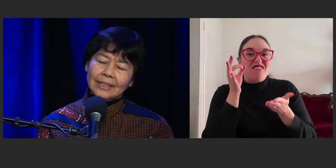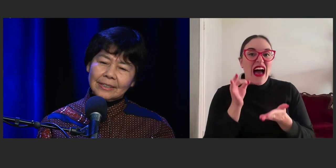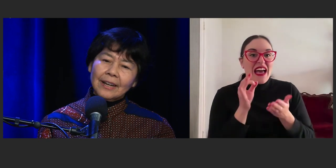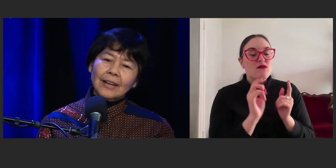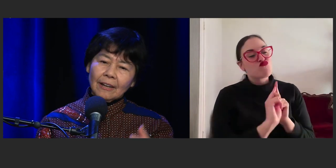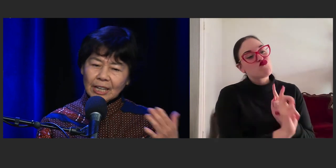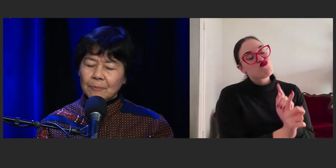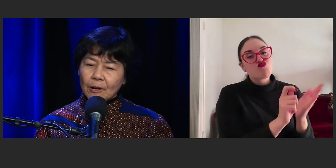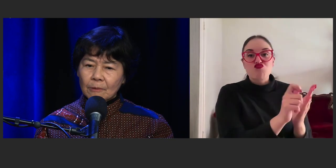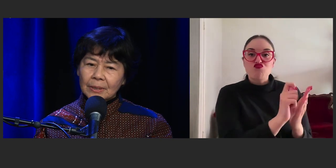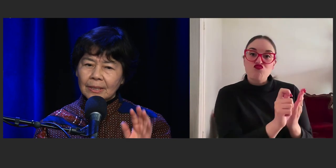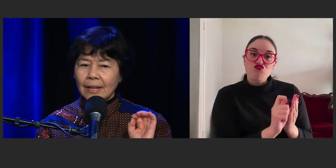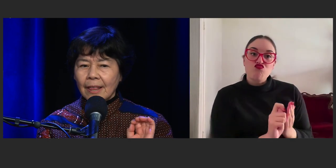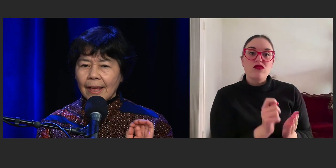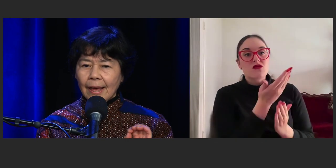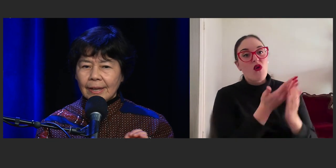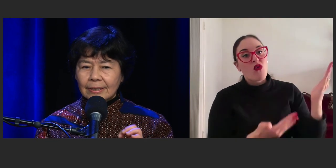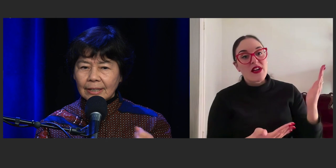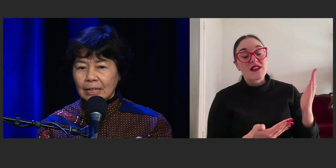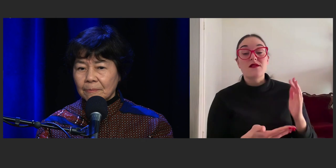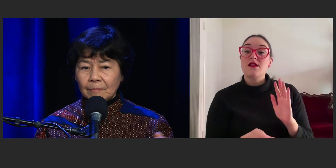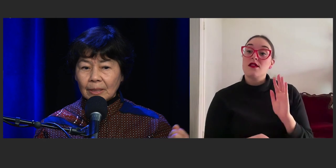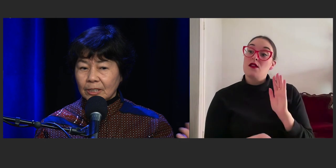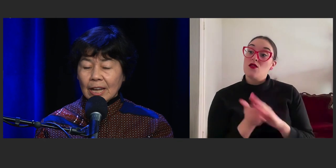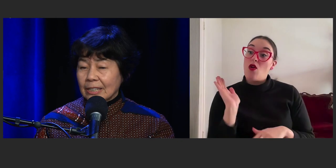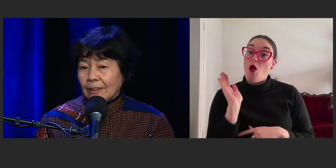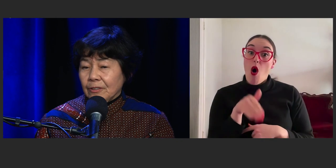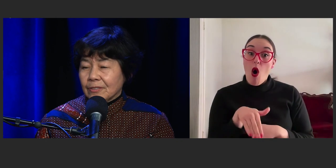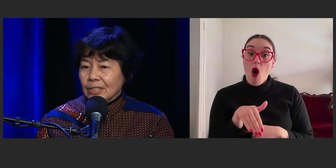And then I'd come home and so I had like 15 short stories